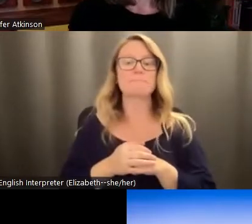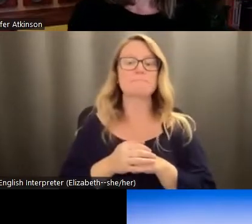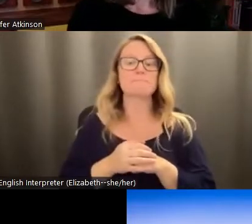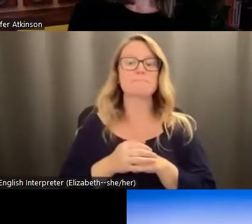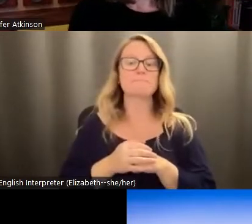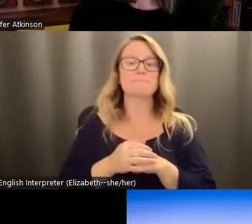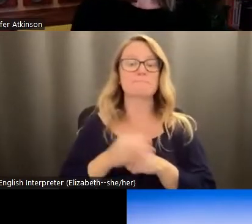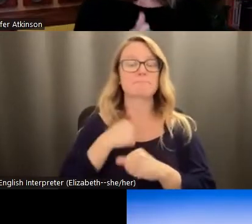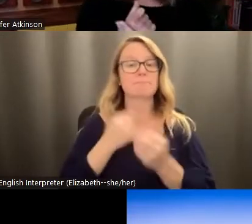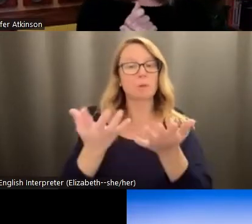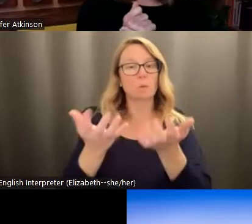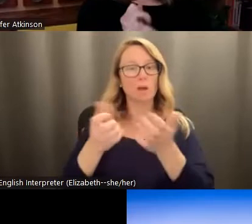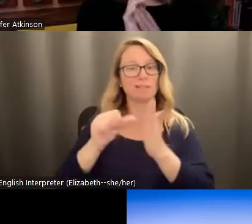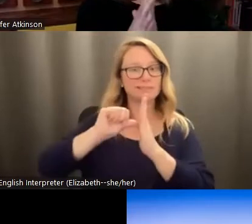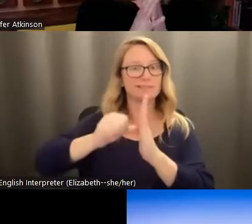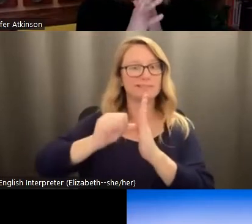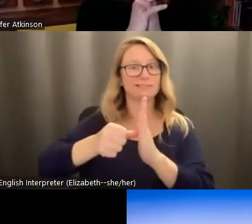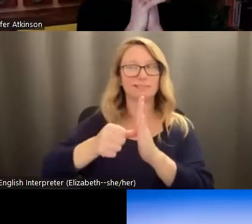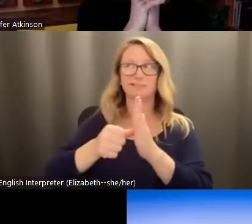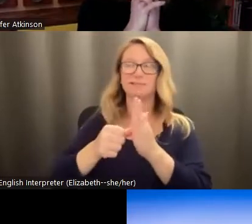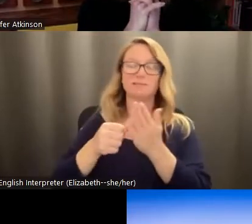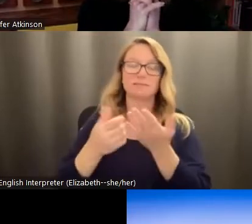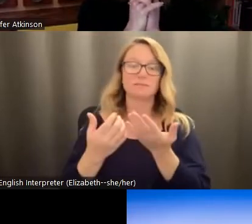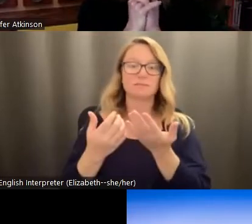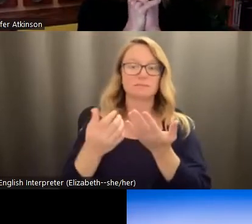really want to emphasize the importance of of this topic, as